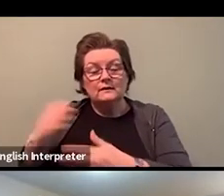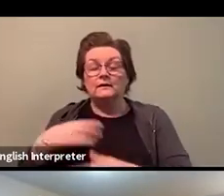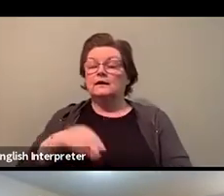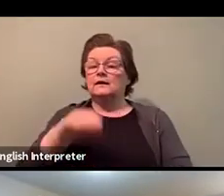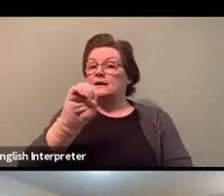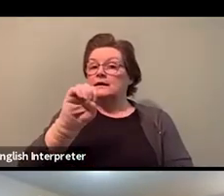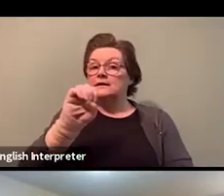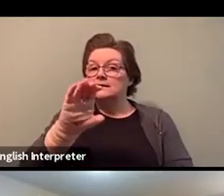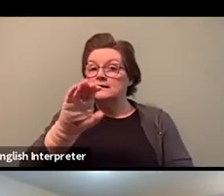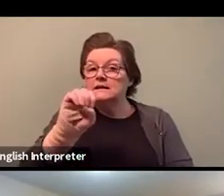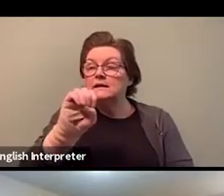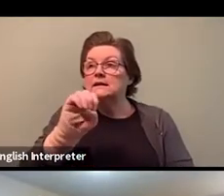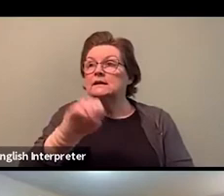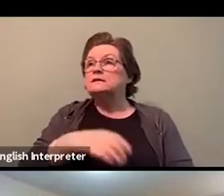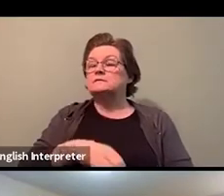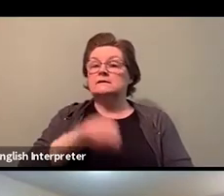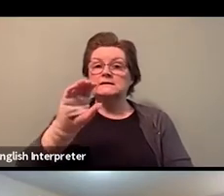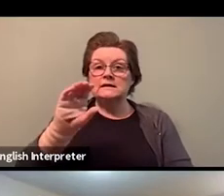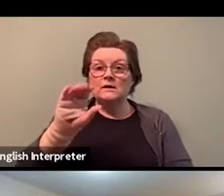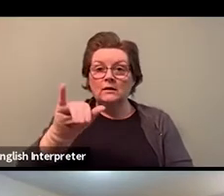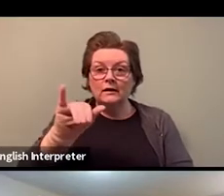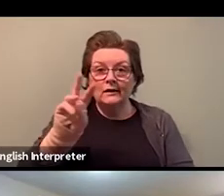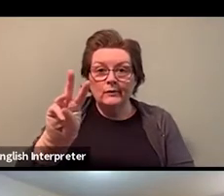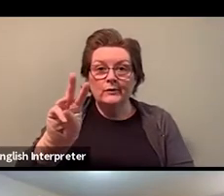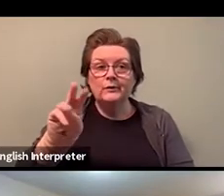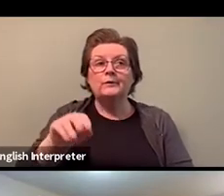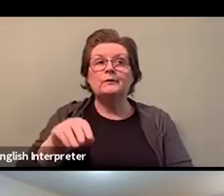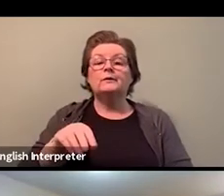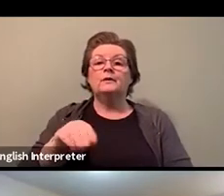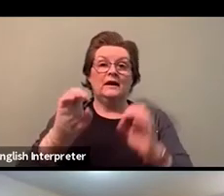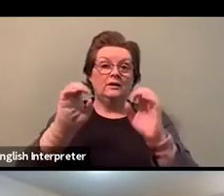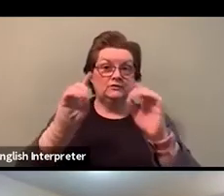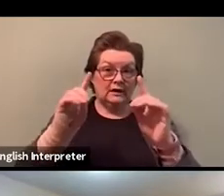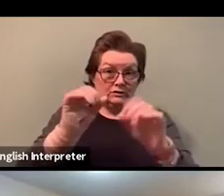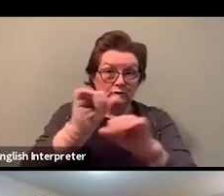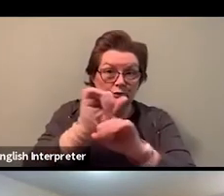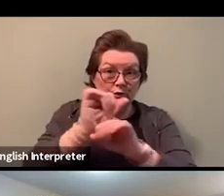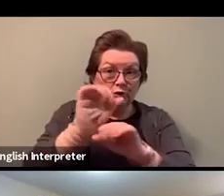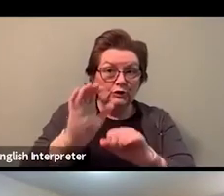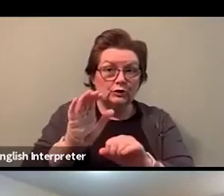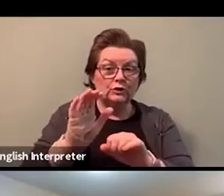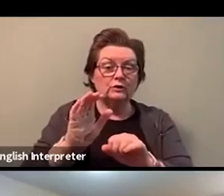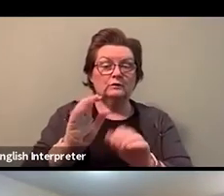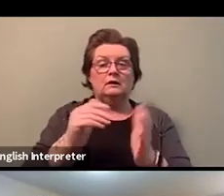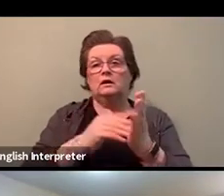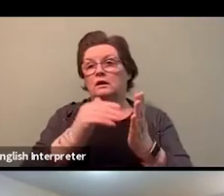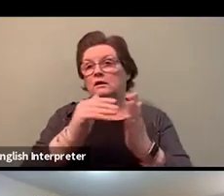education assistants education workers are often racialized as well. When I stand in the House,